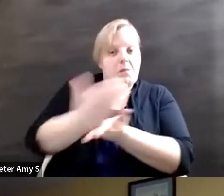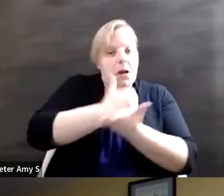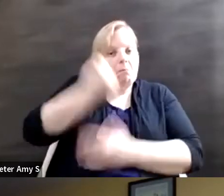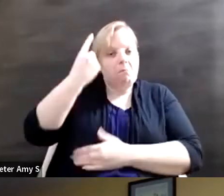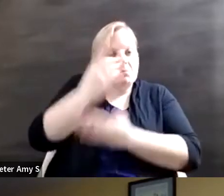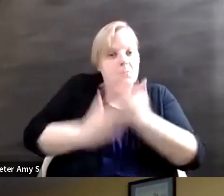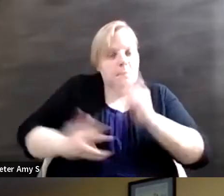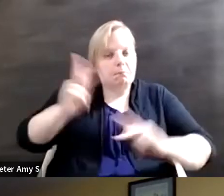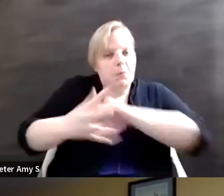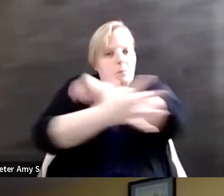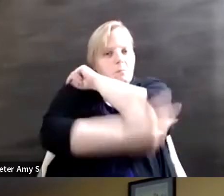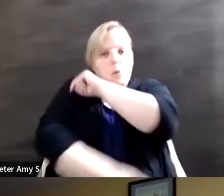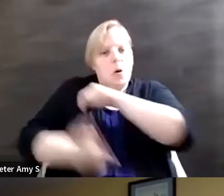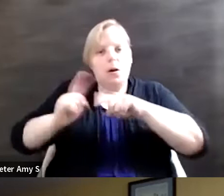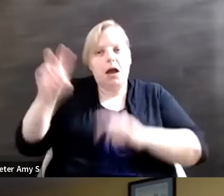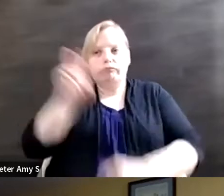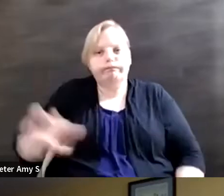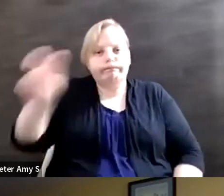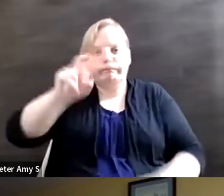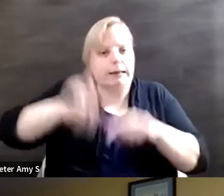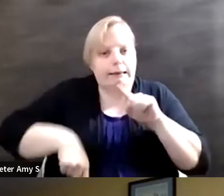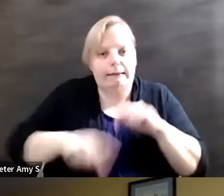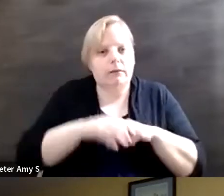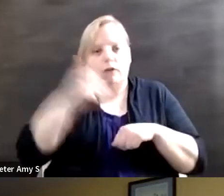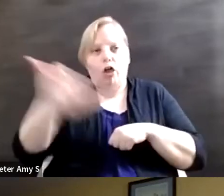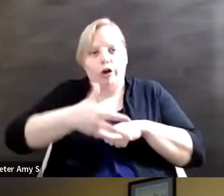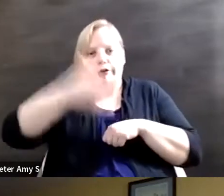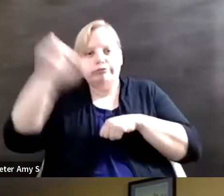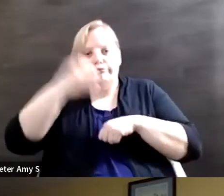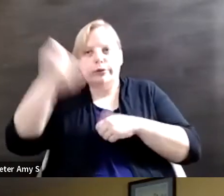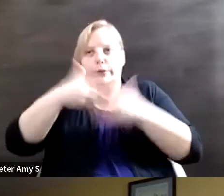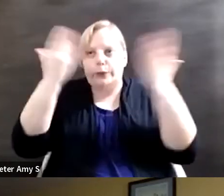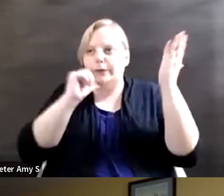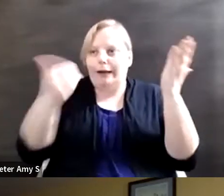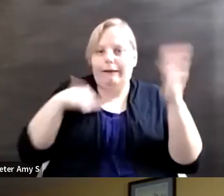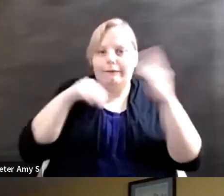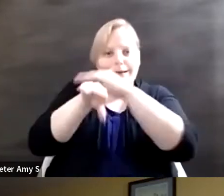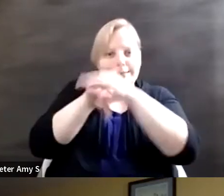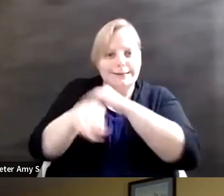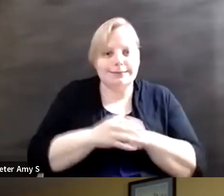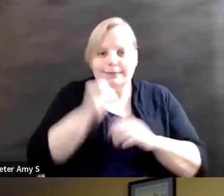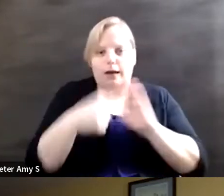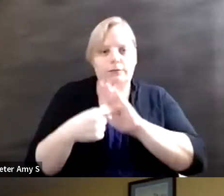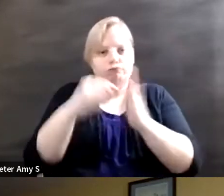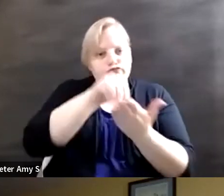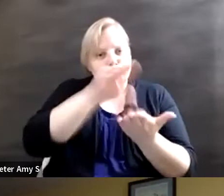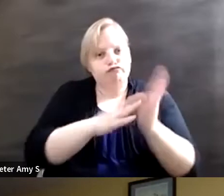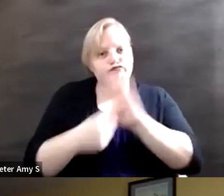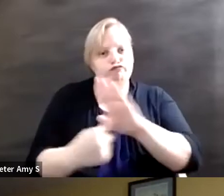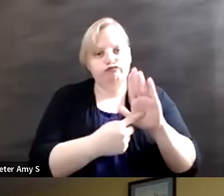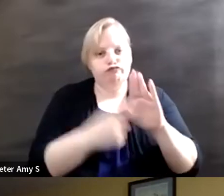you know, and have other type of deprivations that are not represented in the regular data